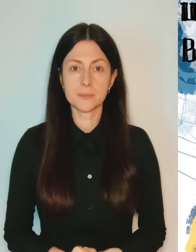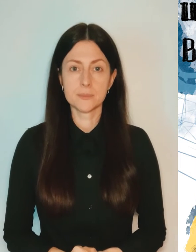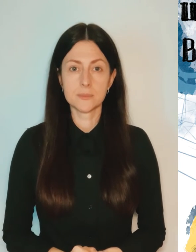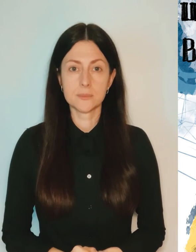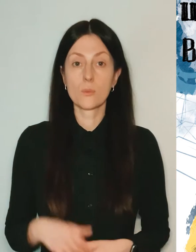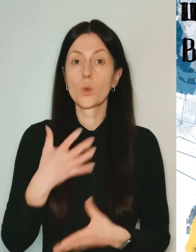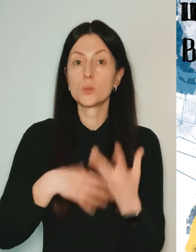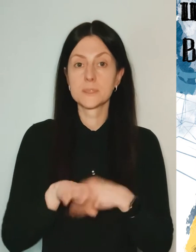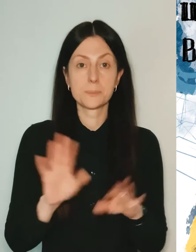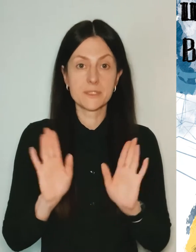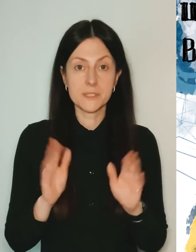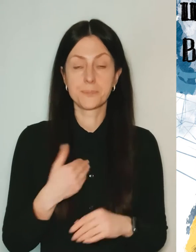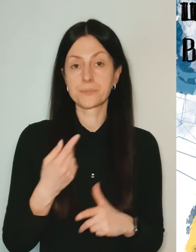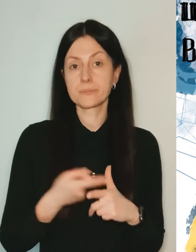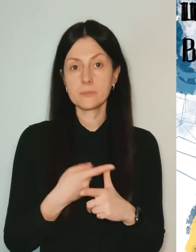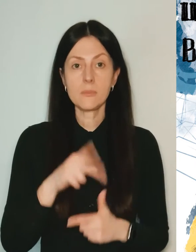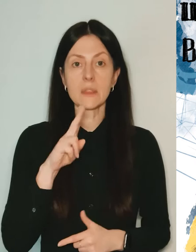Hi everyone! My name is Daria Kolomiets.